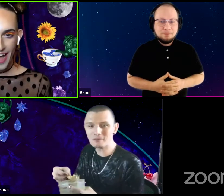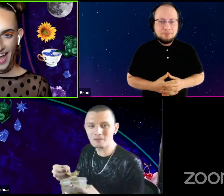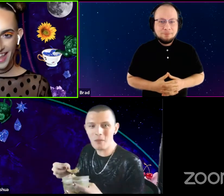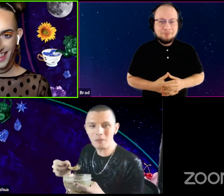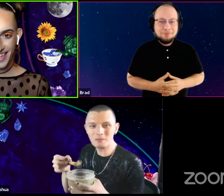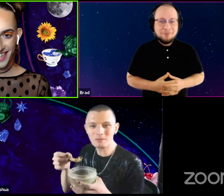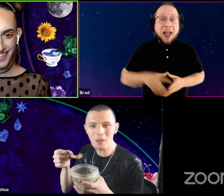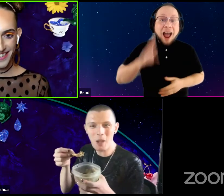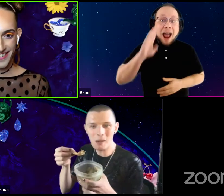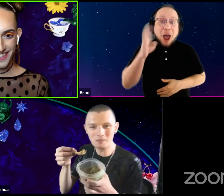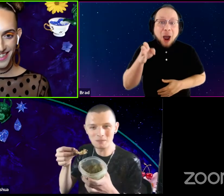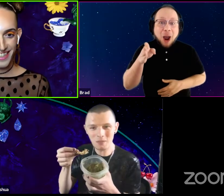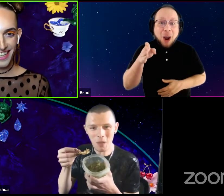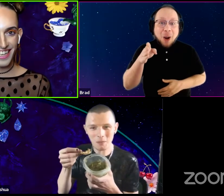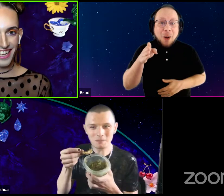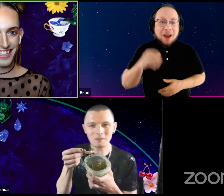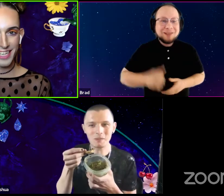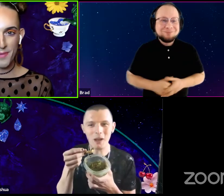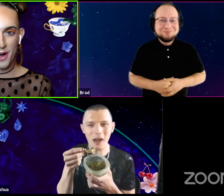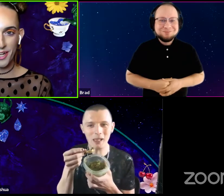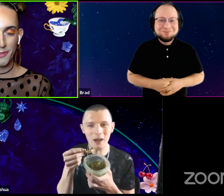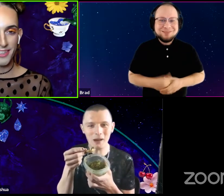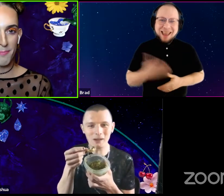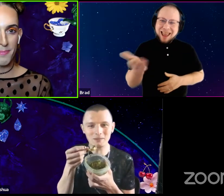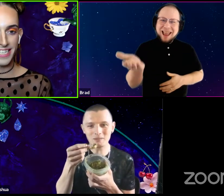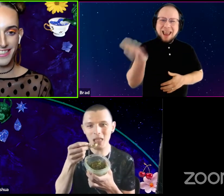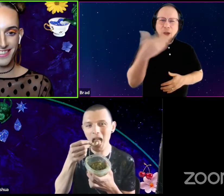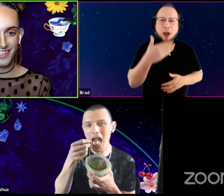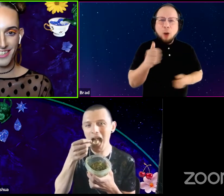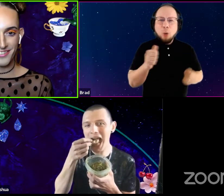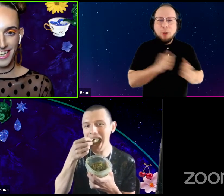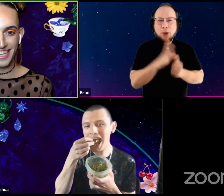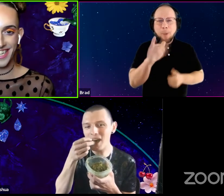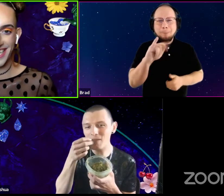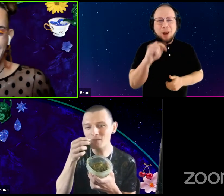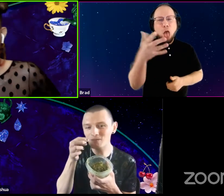Oh, hello. Come on with the bits already.